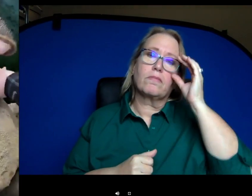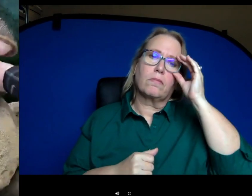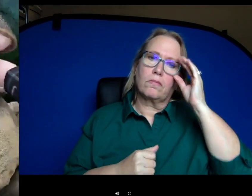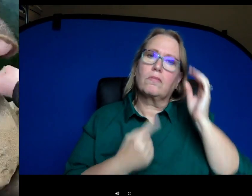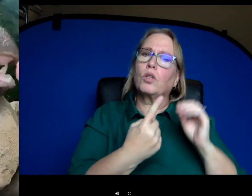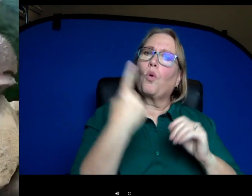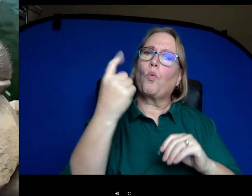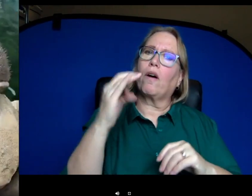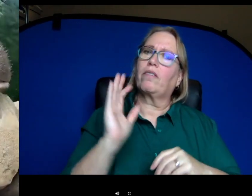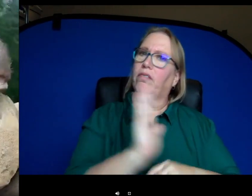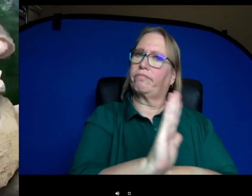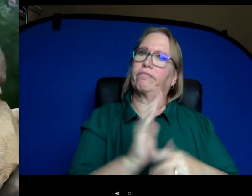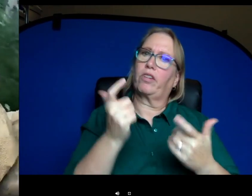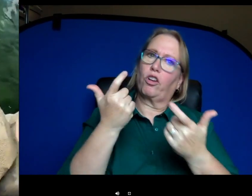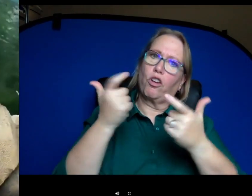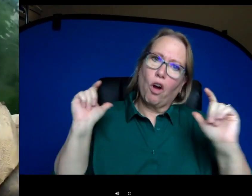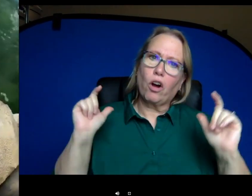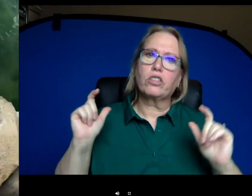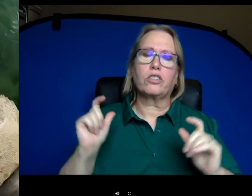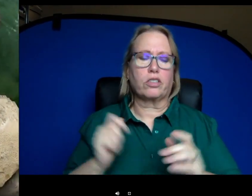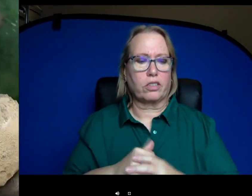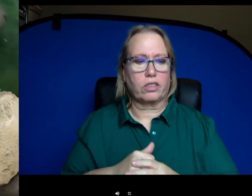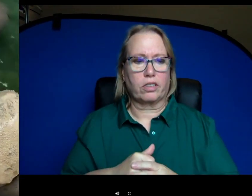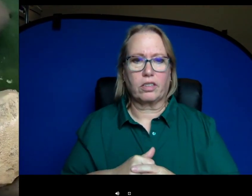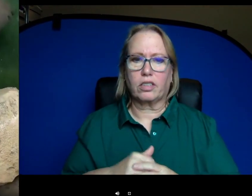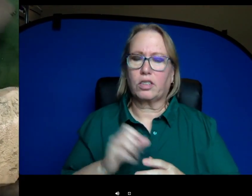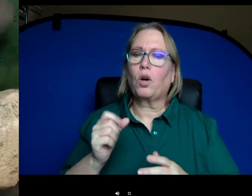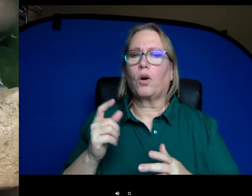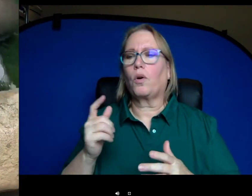so if we protect them we're also protecting the smaller animals that live